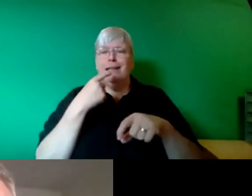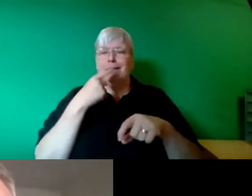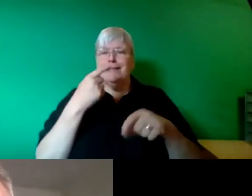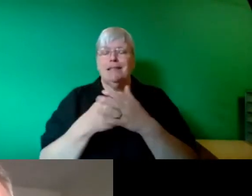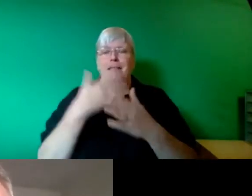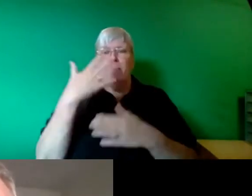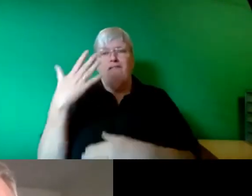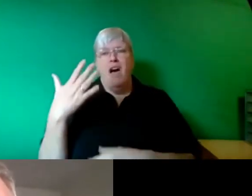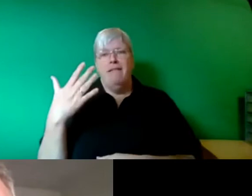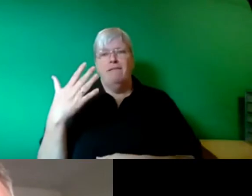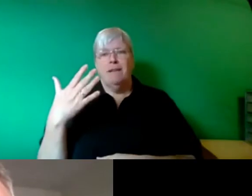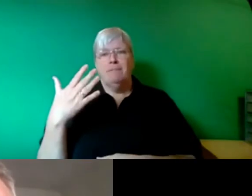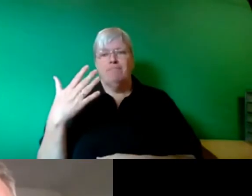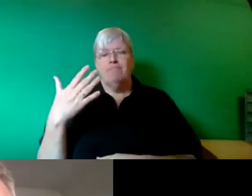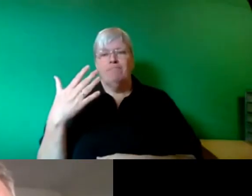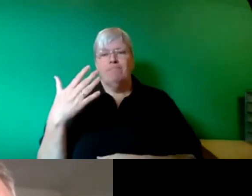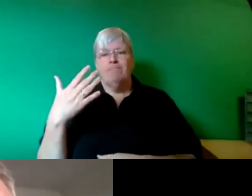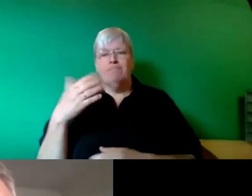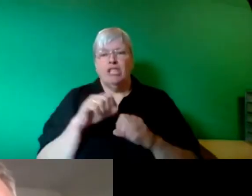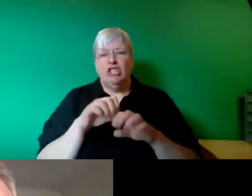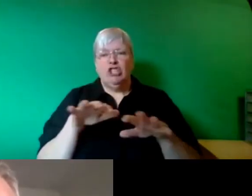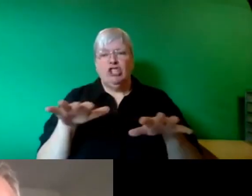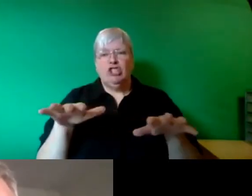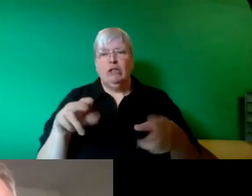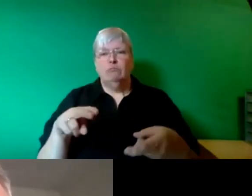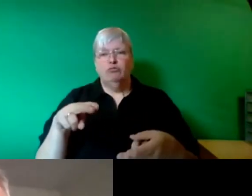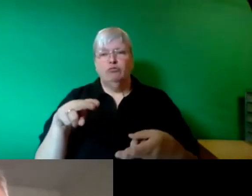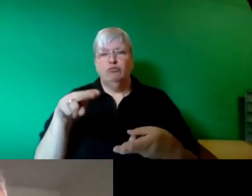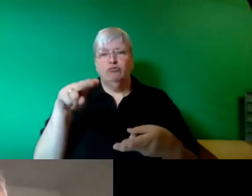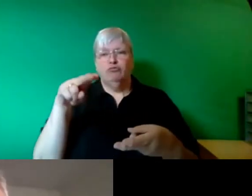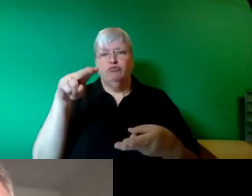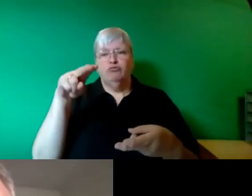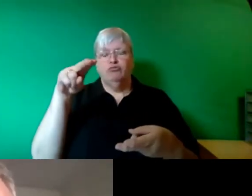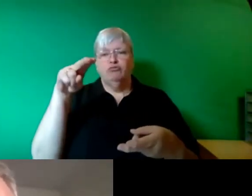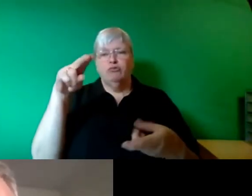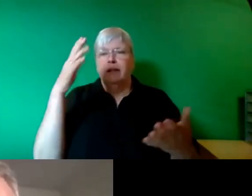and now emissions are continuing to rise, except for of course the year of Covid,